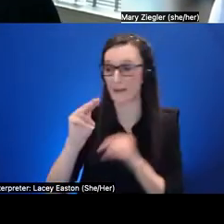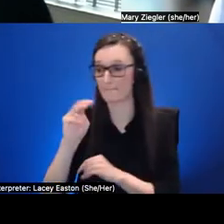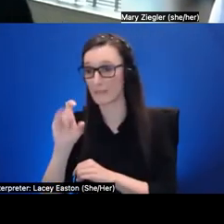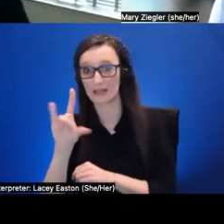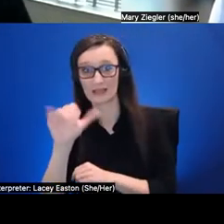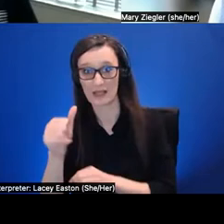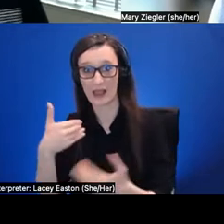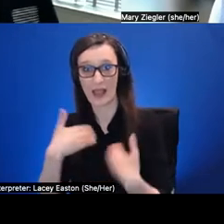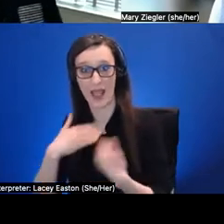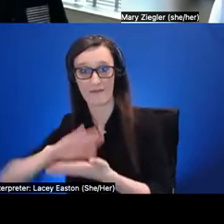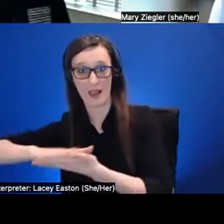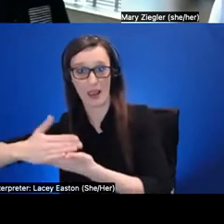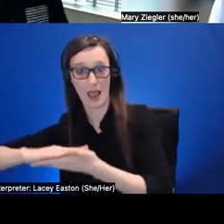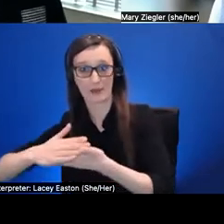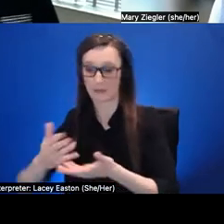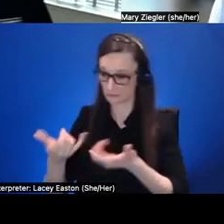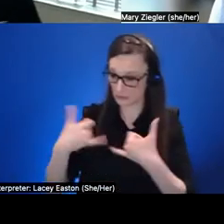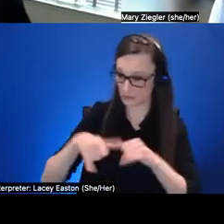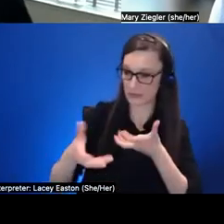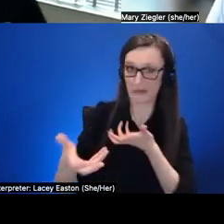we're still interacting within the environment she's able to